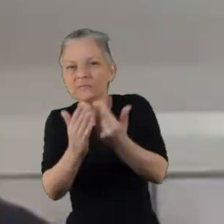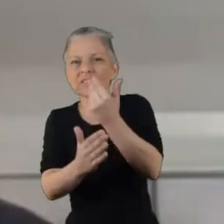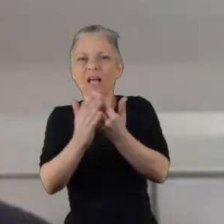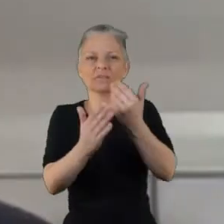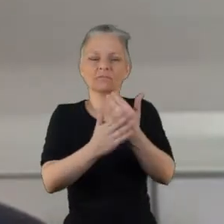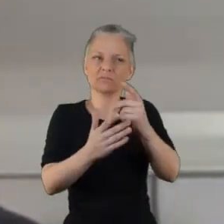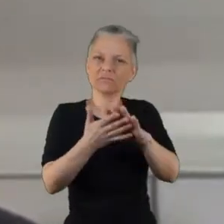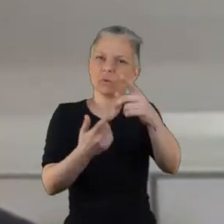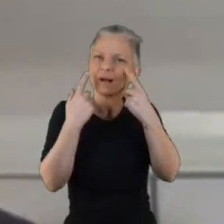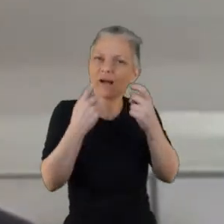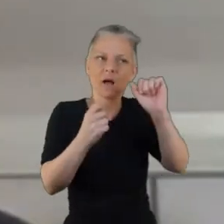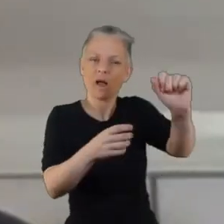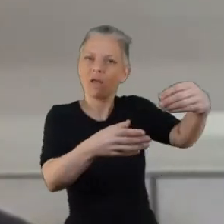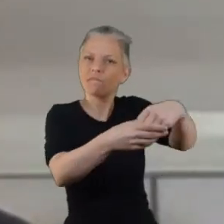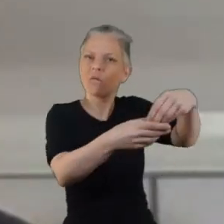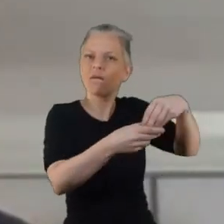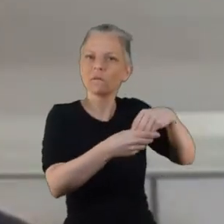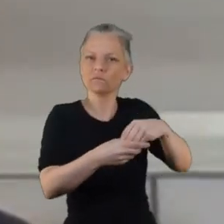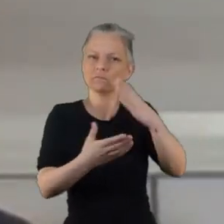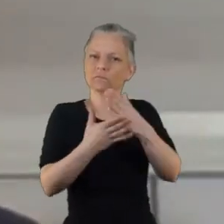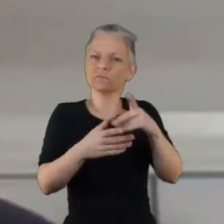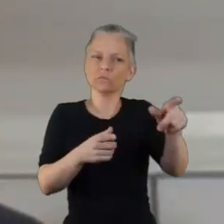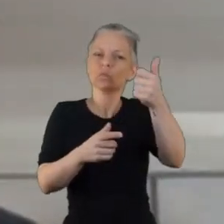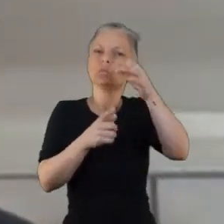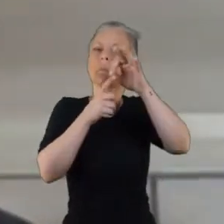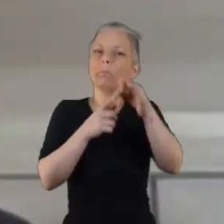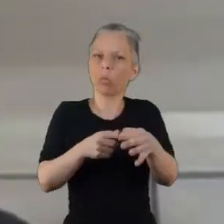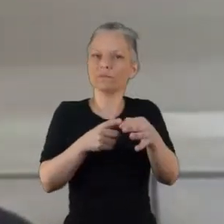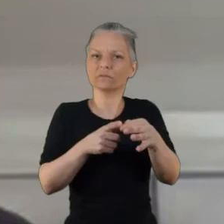I think I was involved with one of the online conversation cafes and I think being present